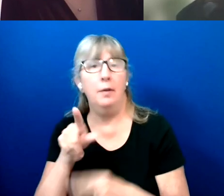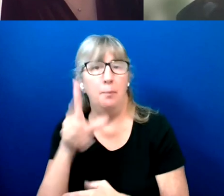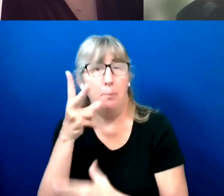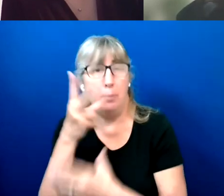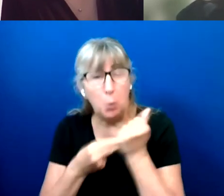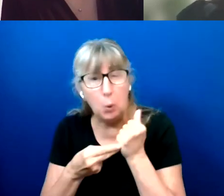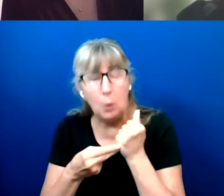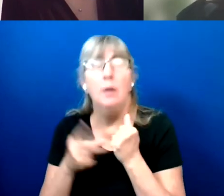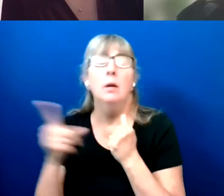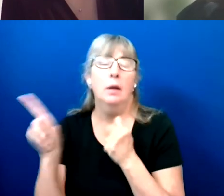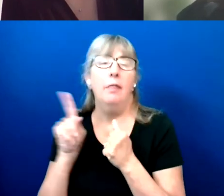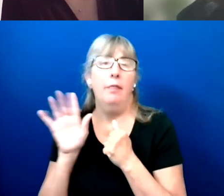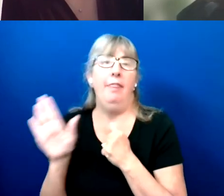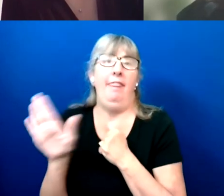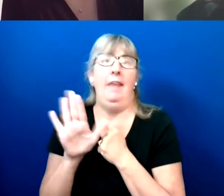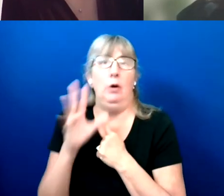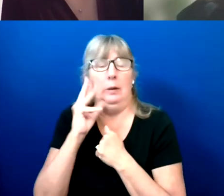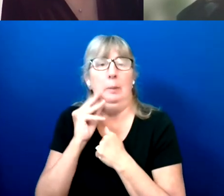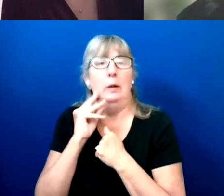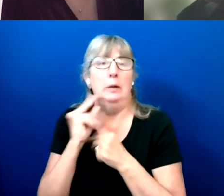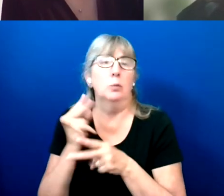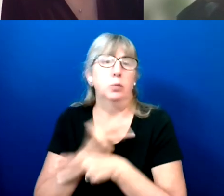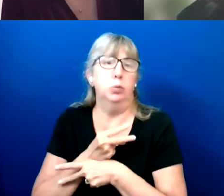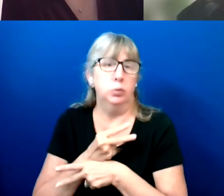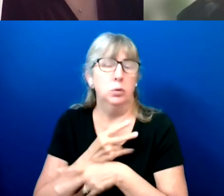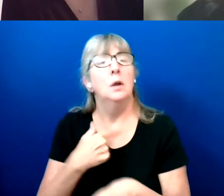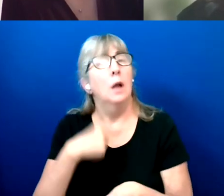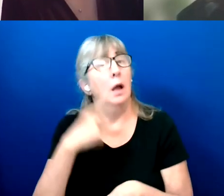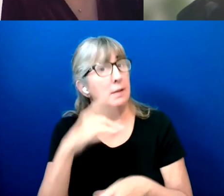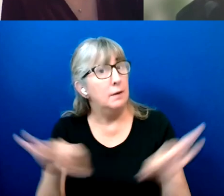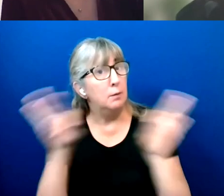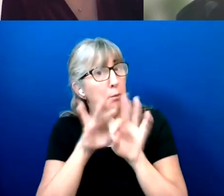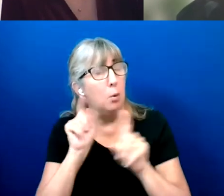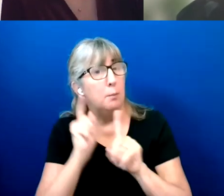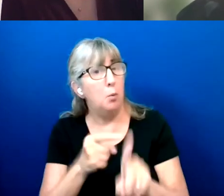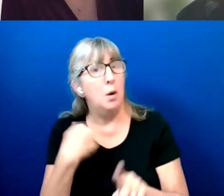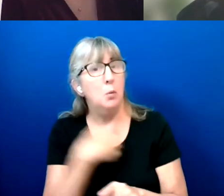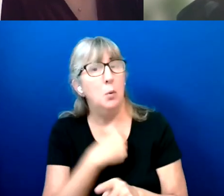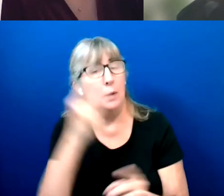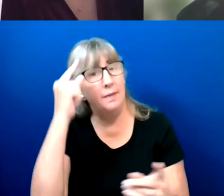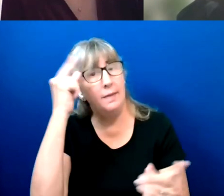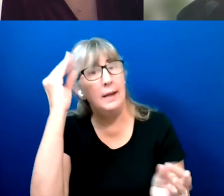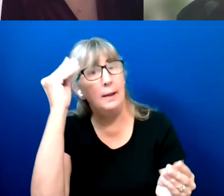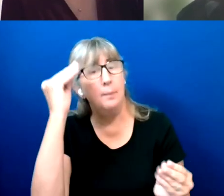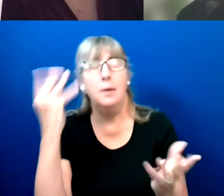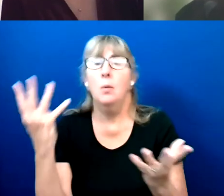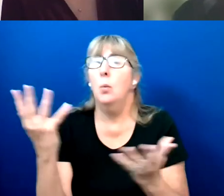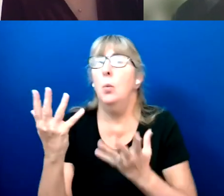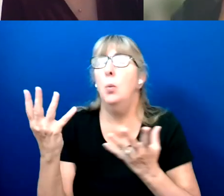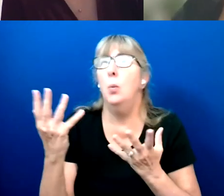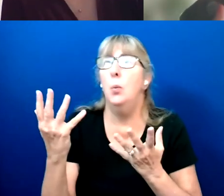And so I definitely think that's an important point when we think about where should we